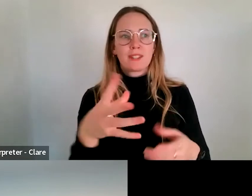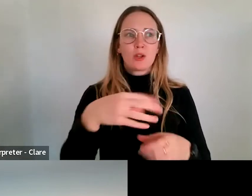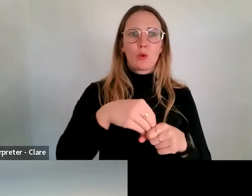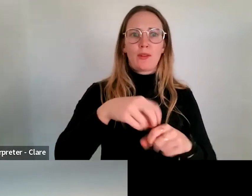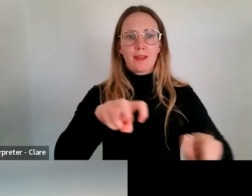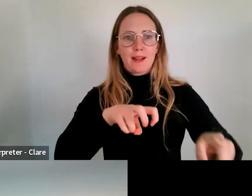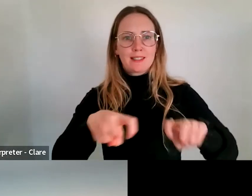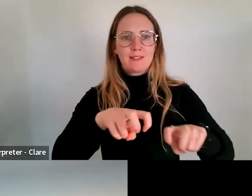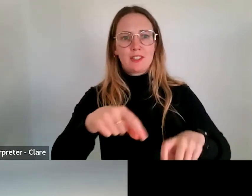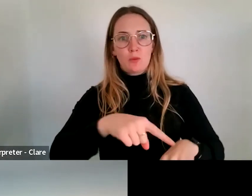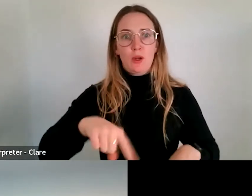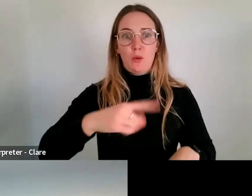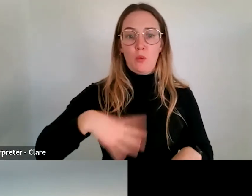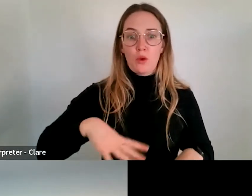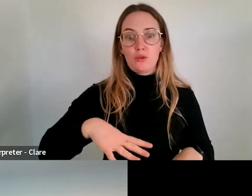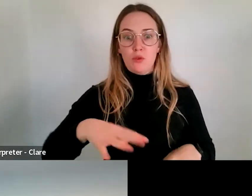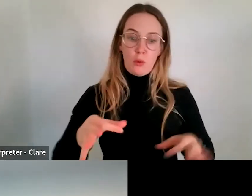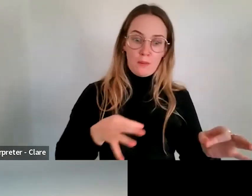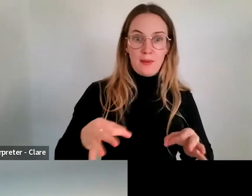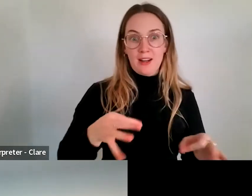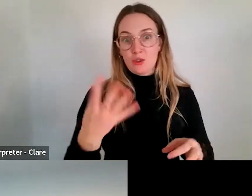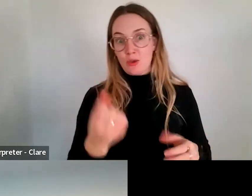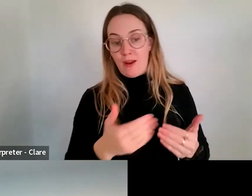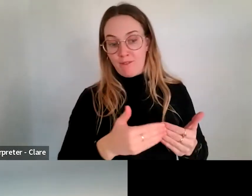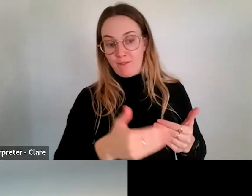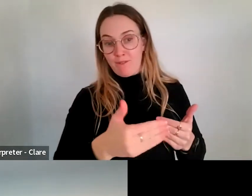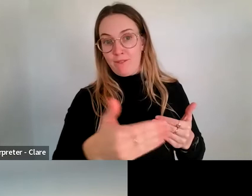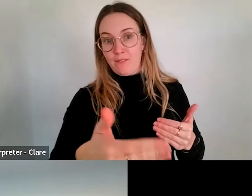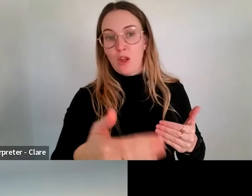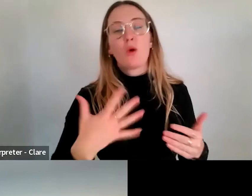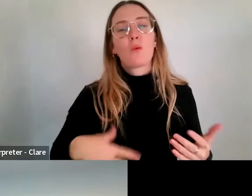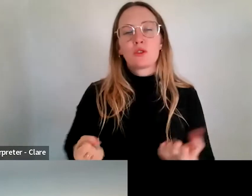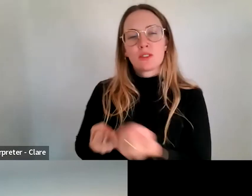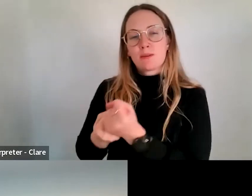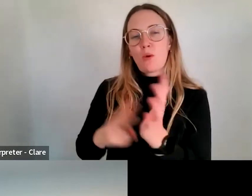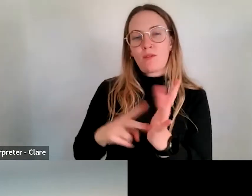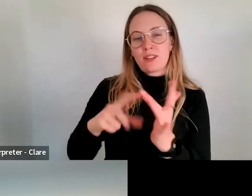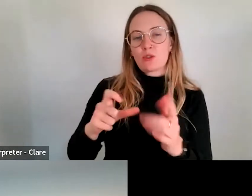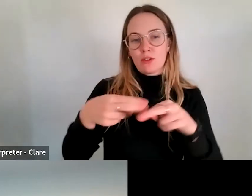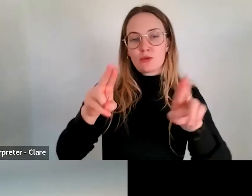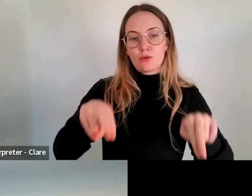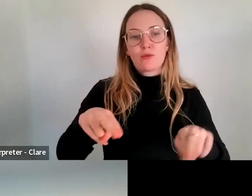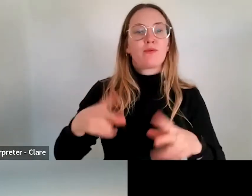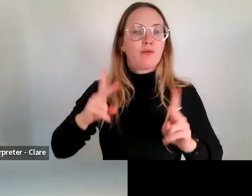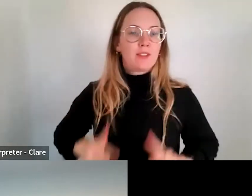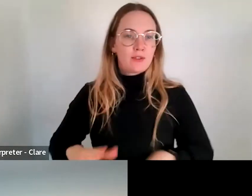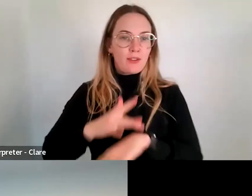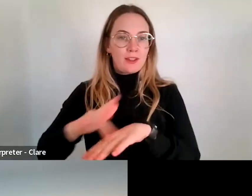we intend to undertake over the next couple of years to support the Victorian circus and physical theatre sector. So, you know, this funding